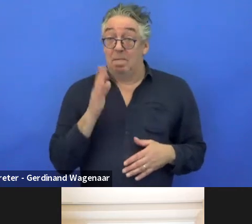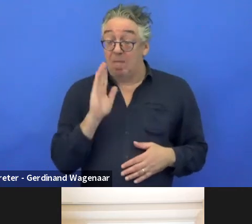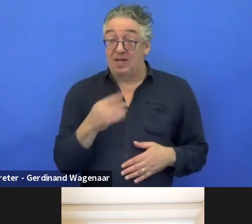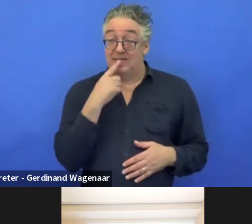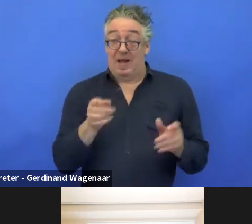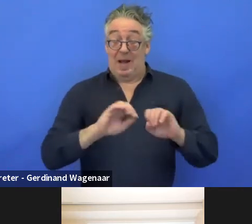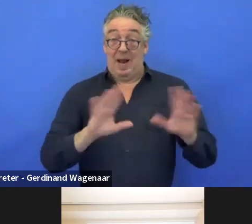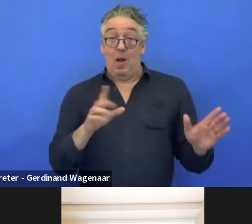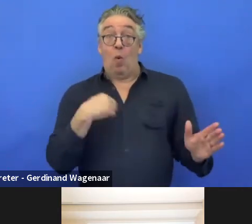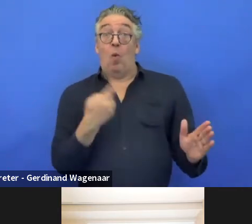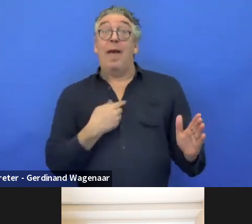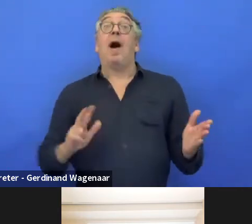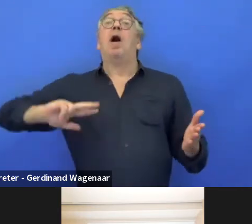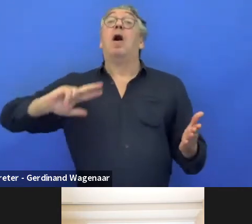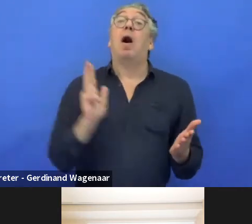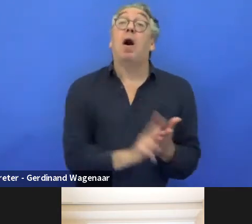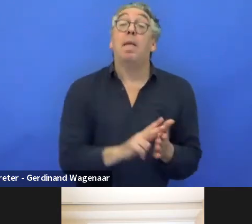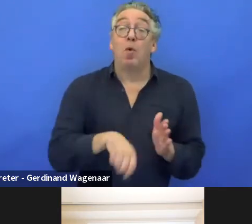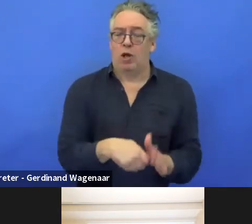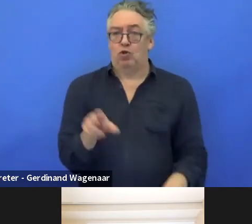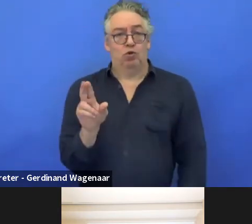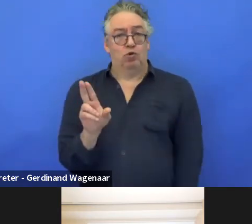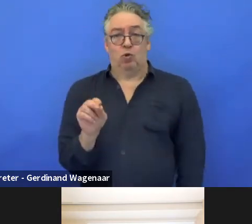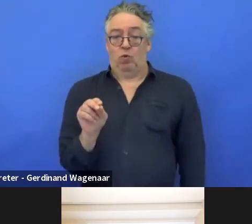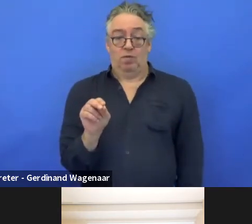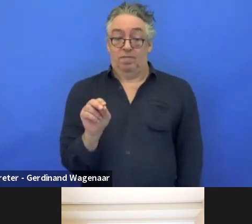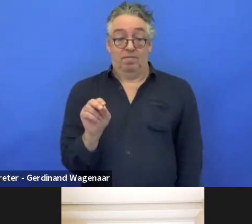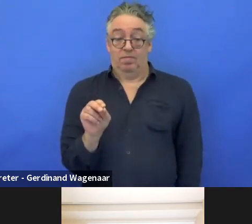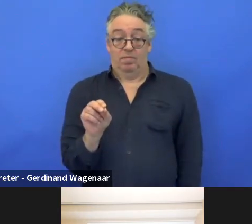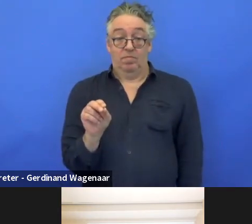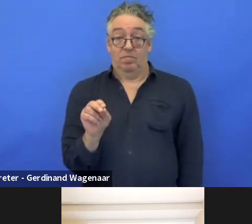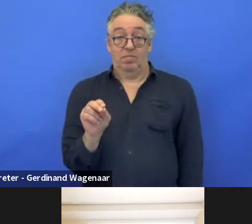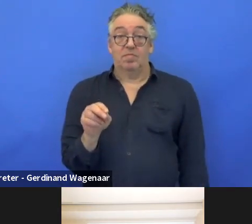Secondly, in terms of endorsement, related to accessibility,